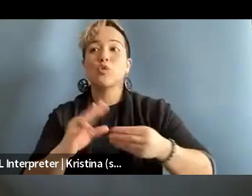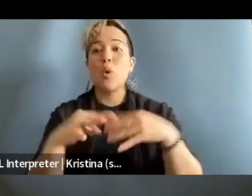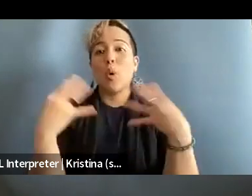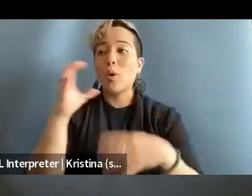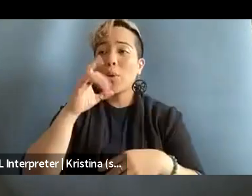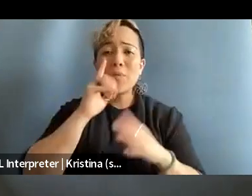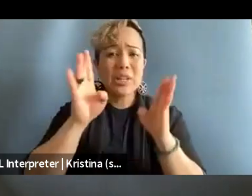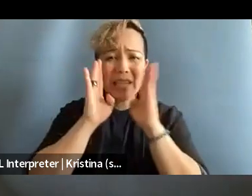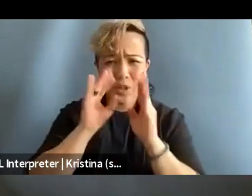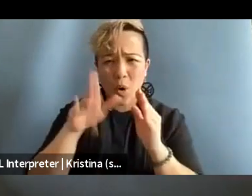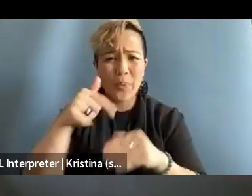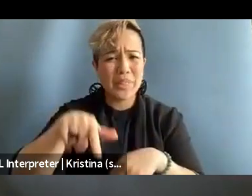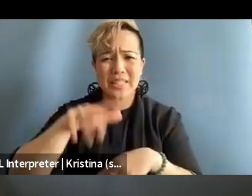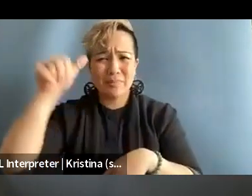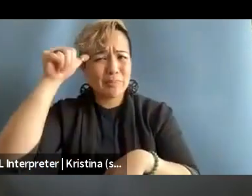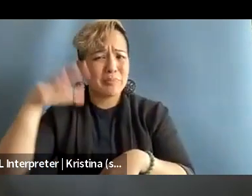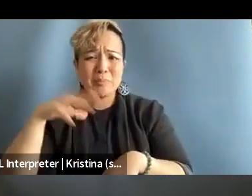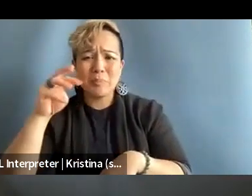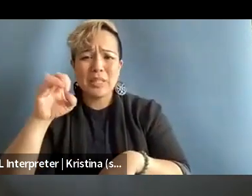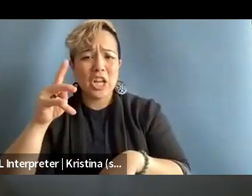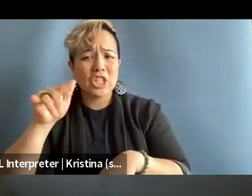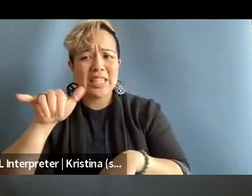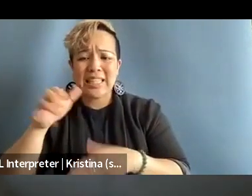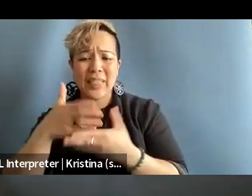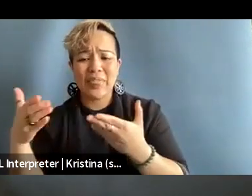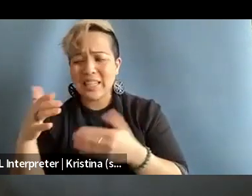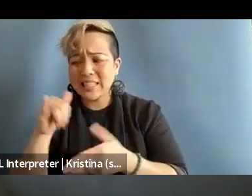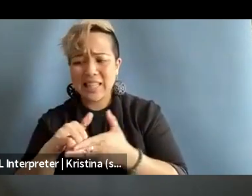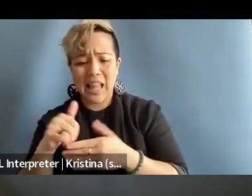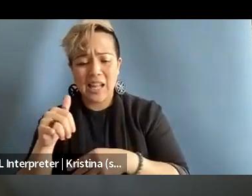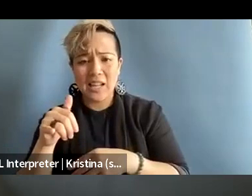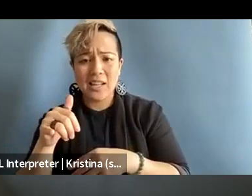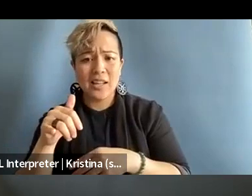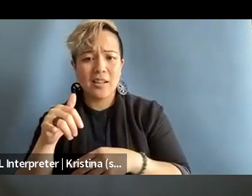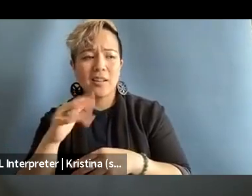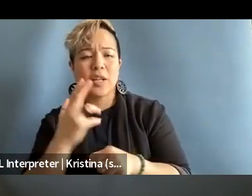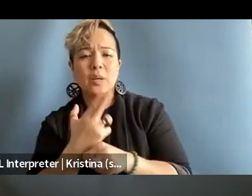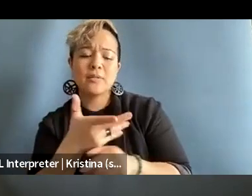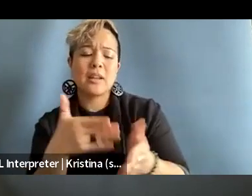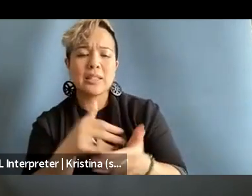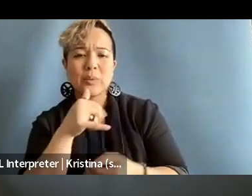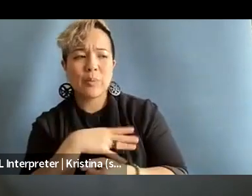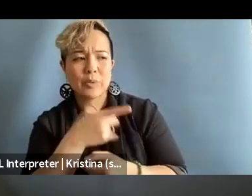or all these misogynistic sort of things that people levy against women who try and call this stuff out.